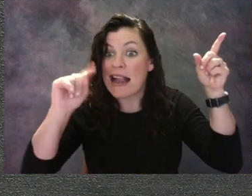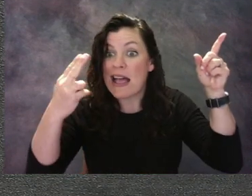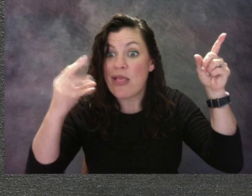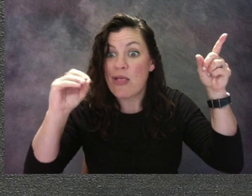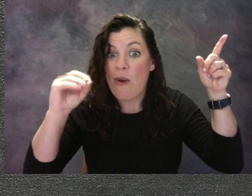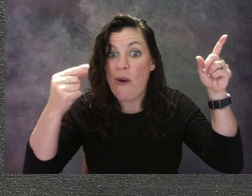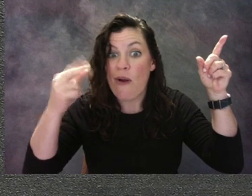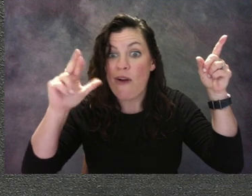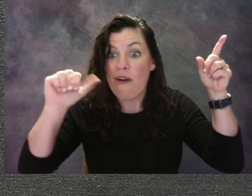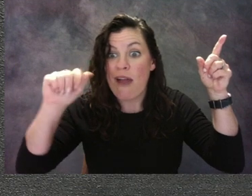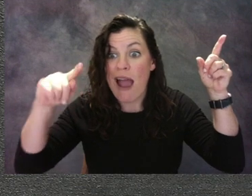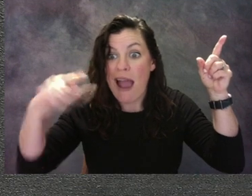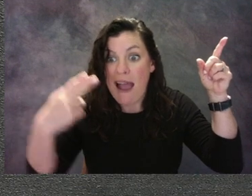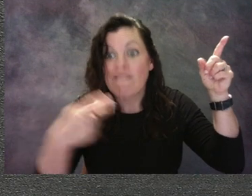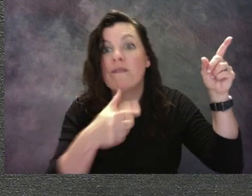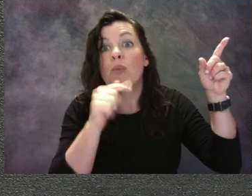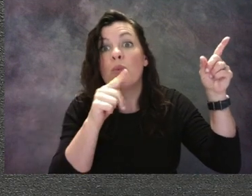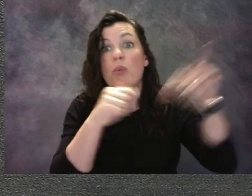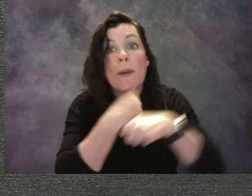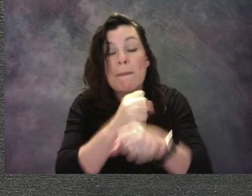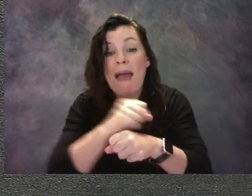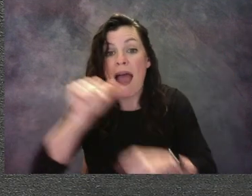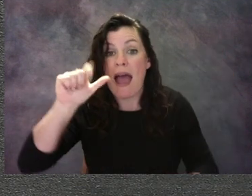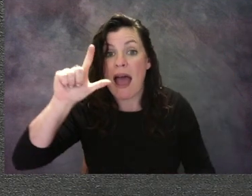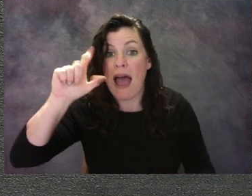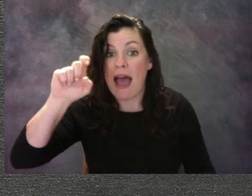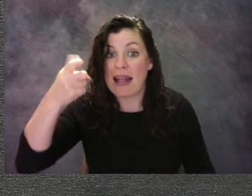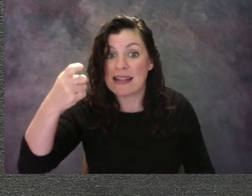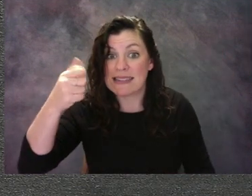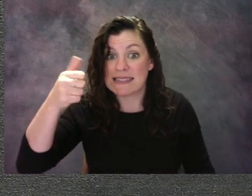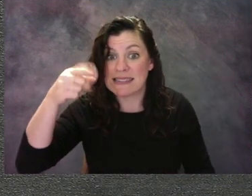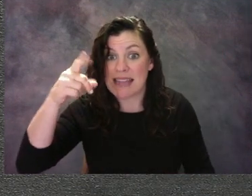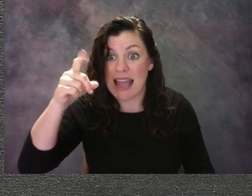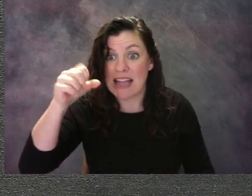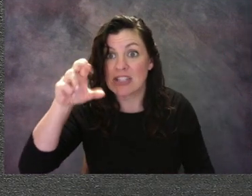Now remember our museum manners. I don't wanna get too, too close.